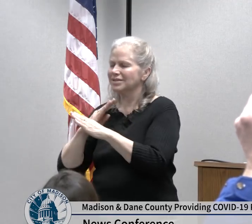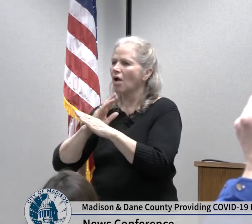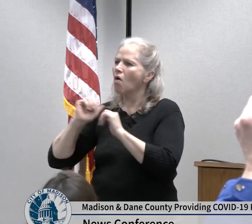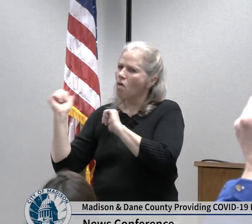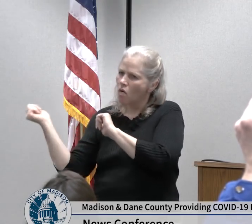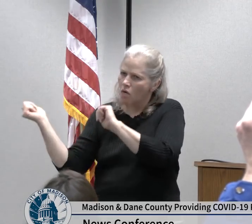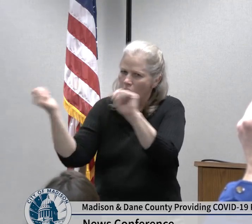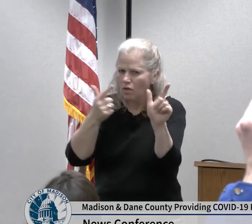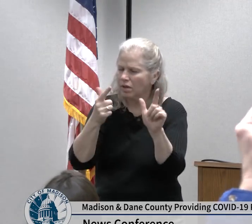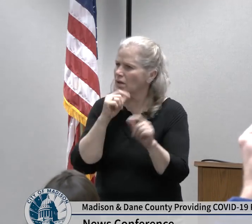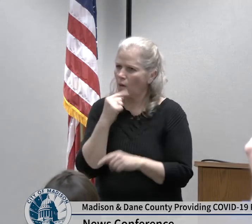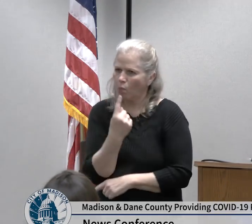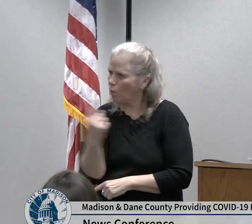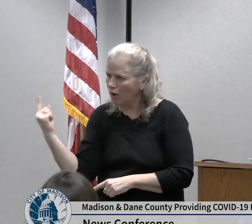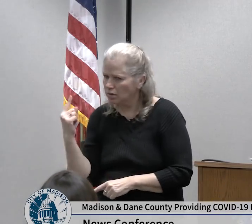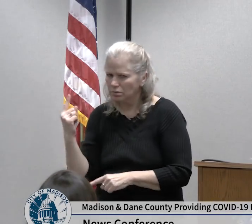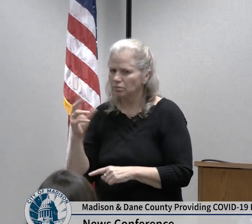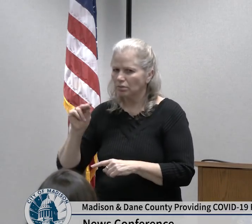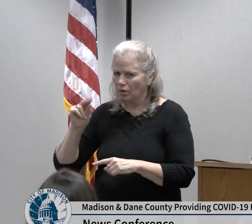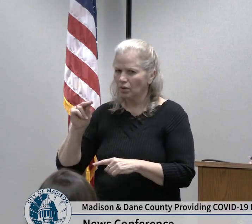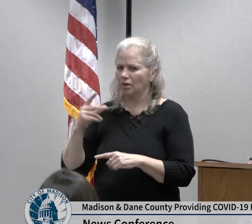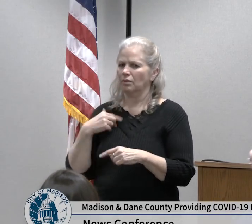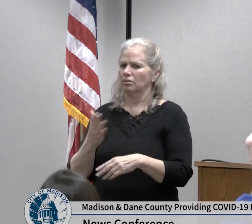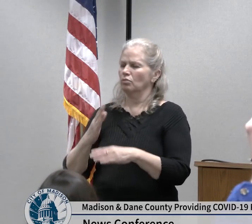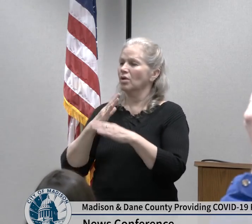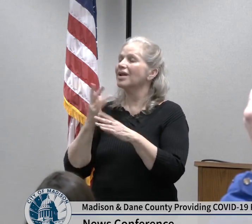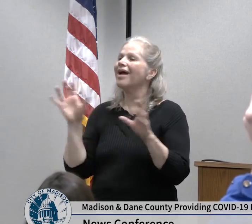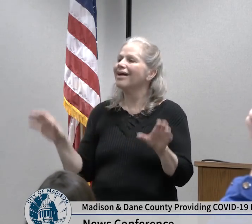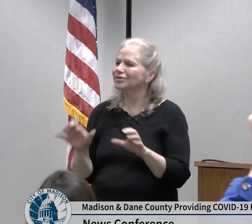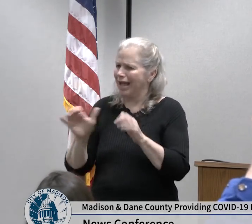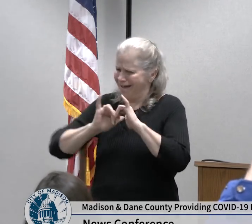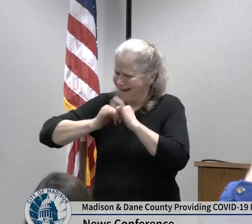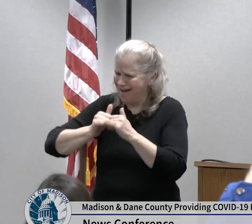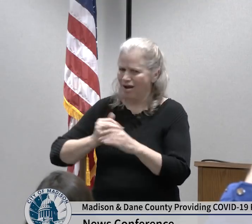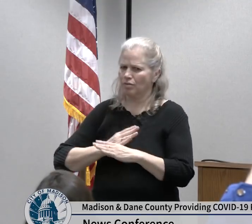day preventative actions such as frequently washing your hands or using